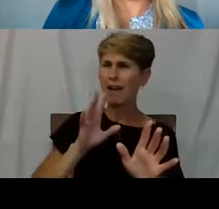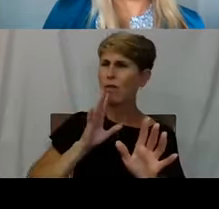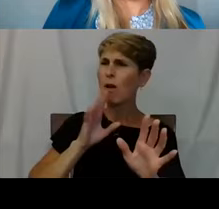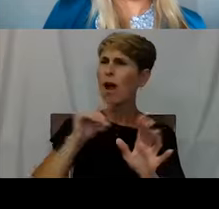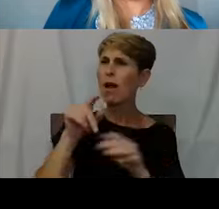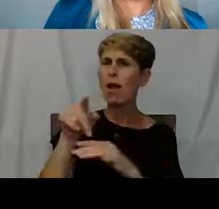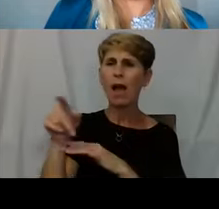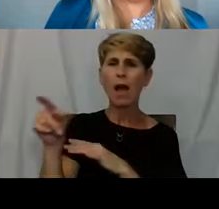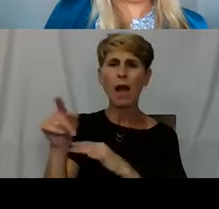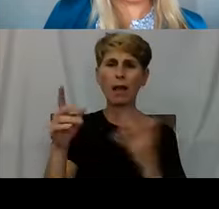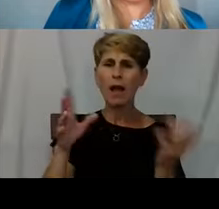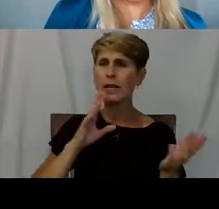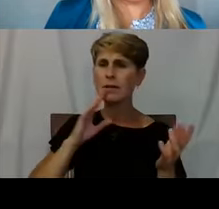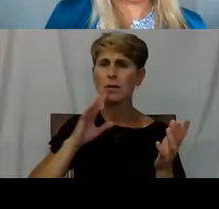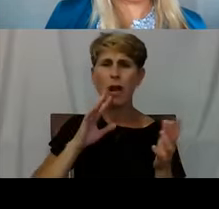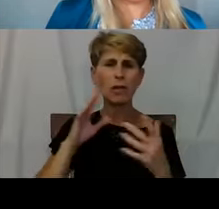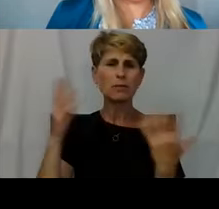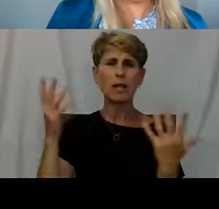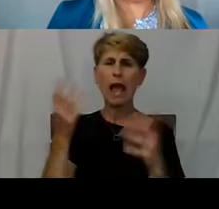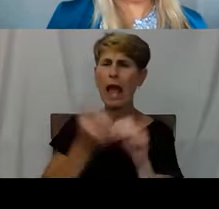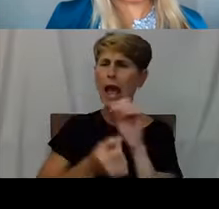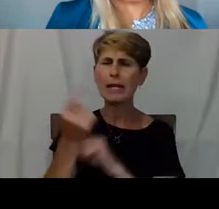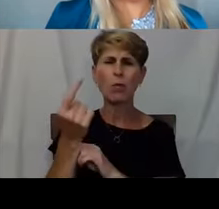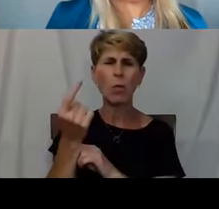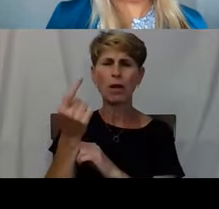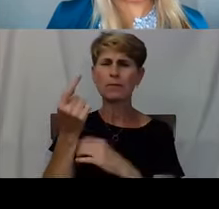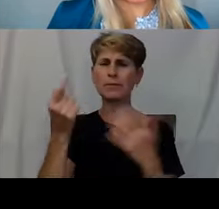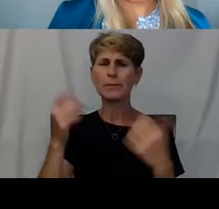I can talk to a branch. I can have a conversation about anything.